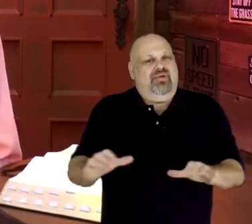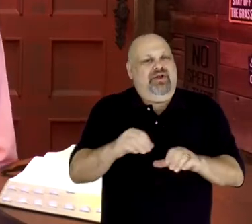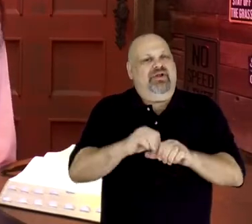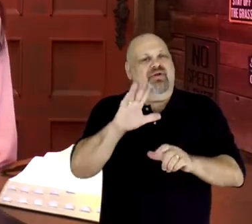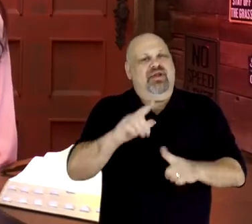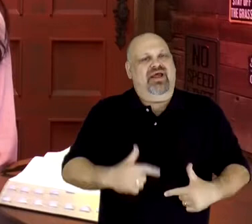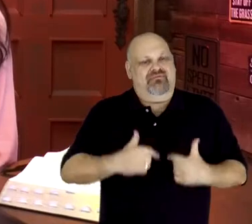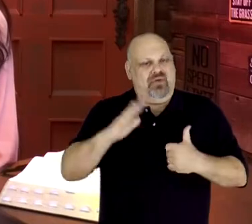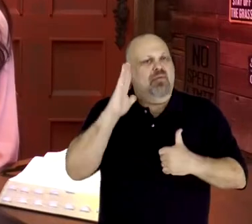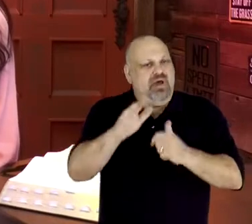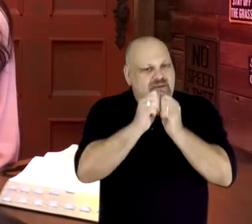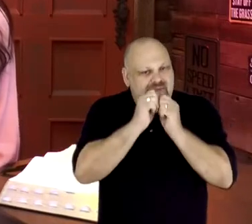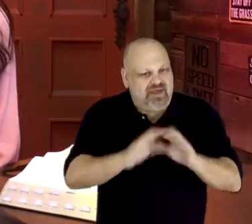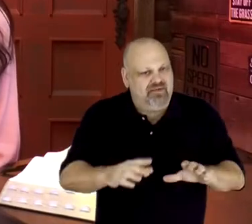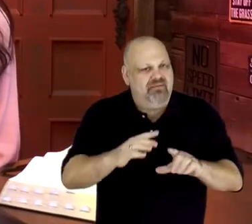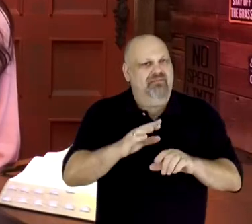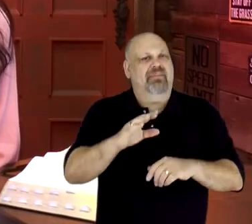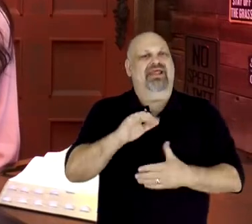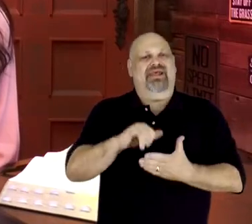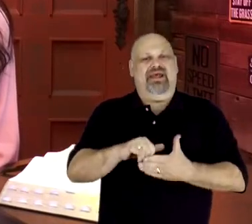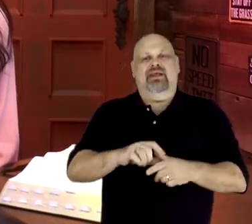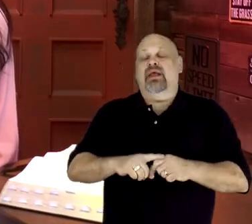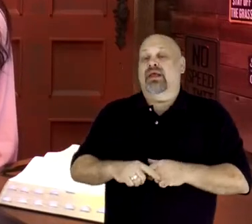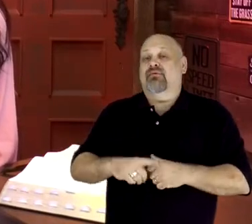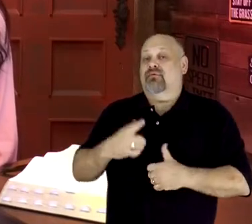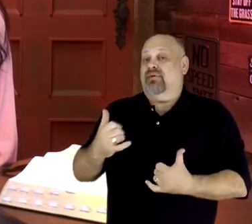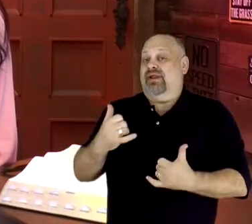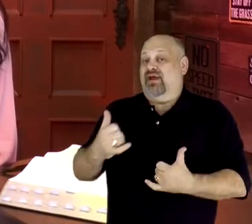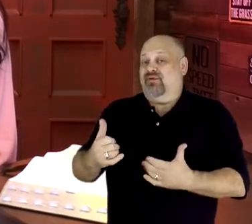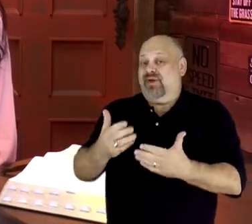Well let's do that right now. Let's take a moment and just give thanks to God as we bow our heads in